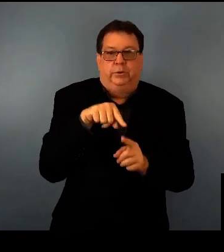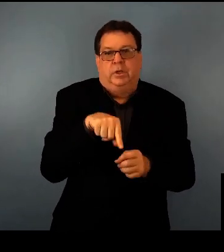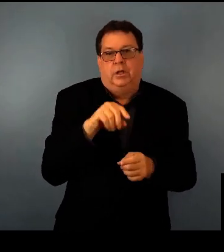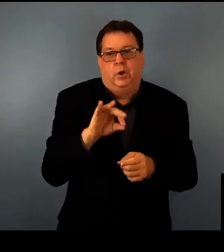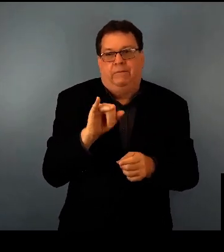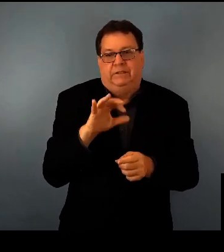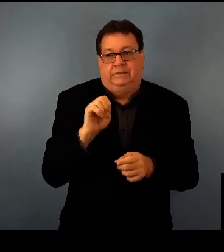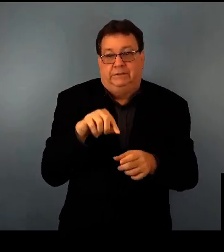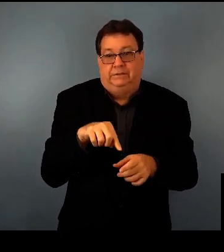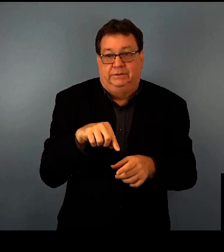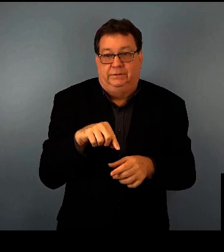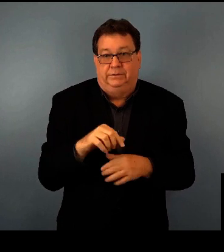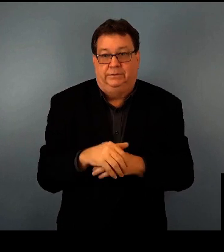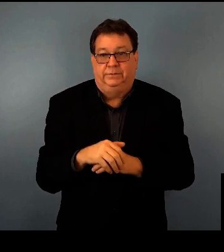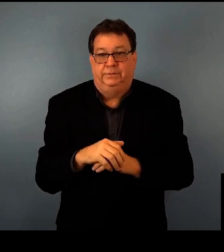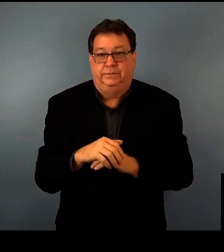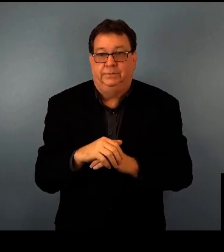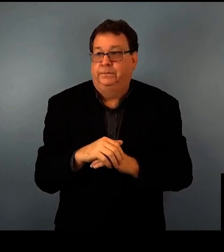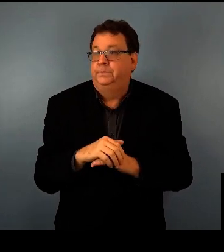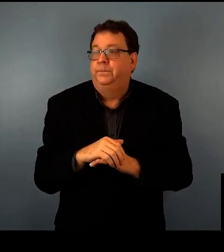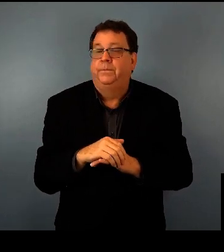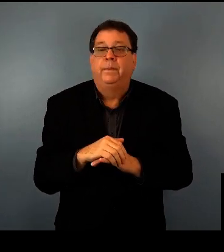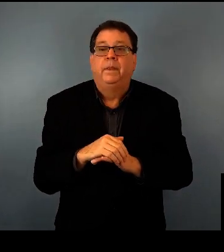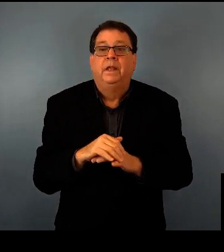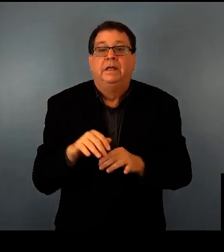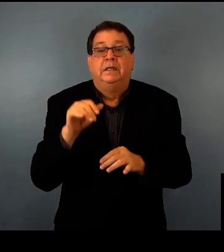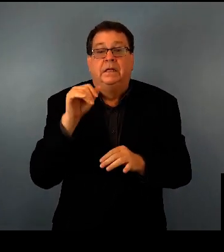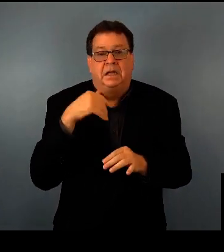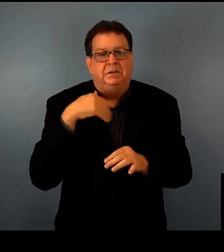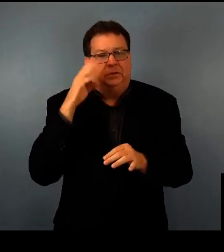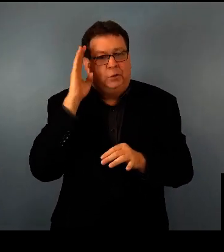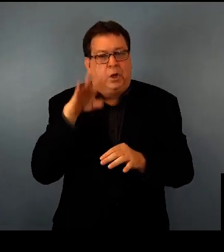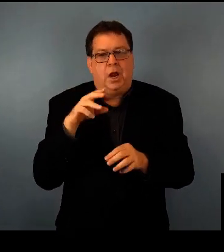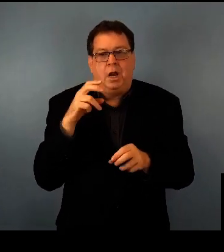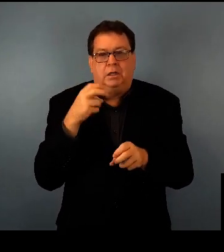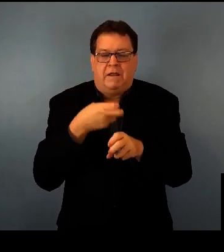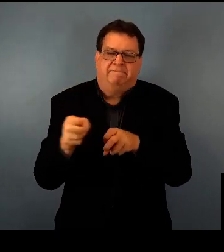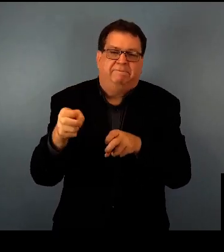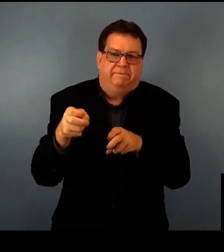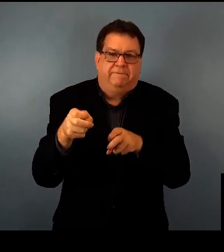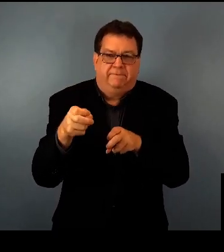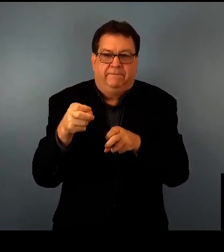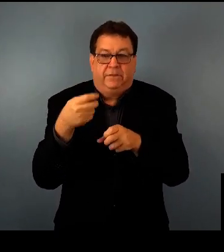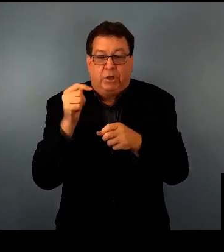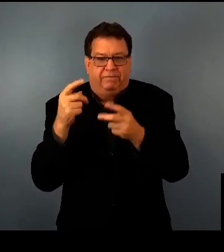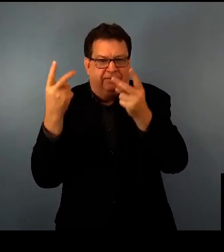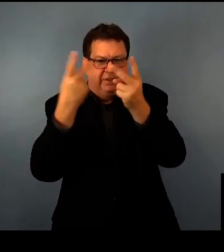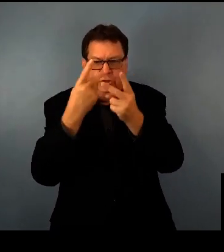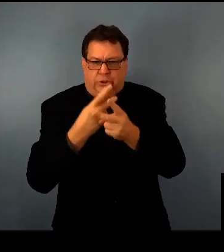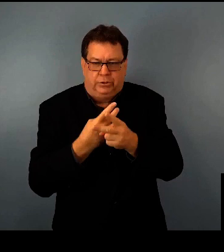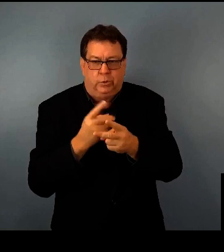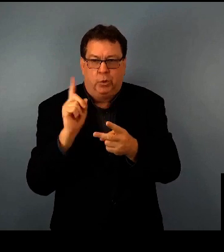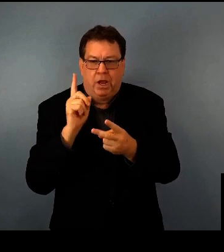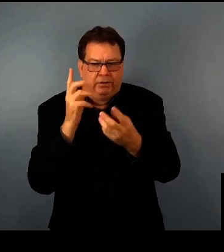but a lot of good people are working on it and there are lots of good reasons to remain hopeful. I know that the waiting is really hard, even